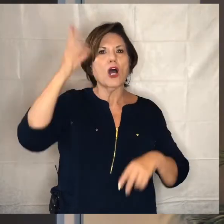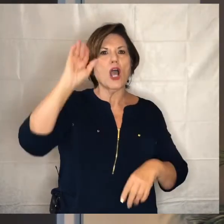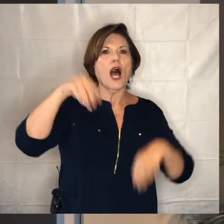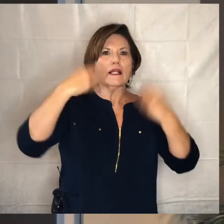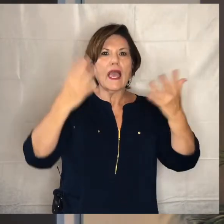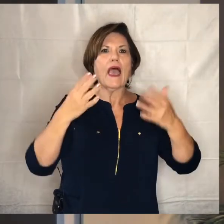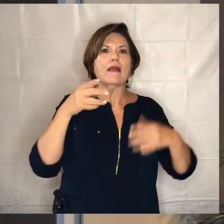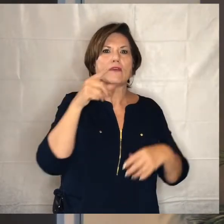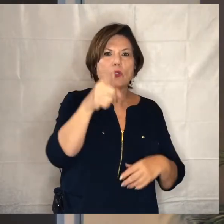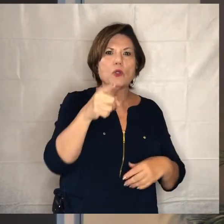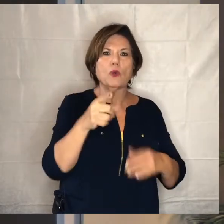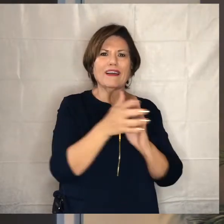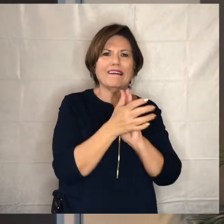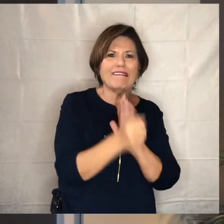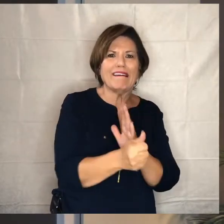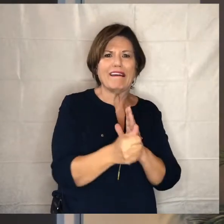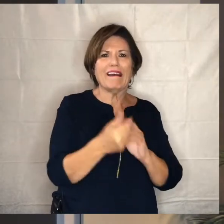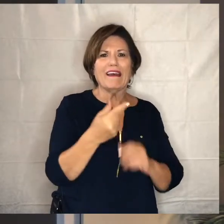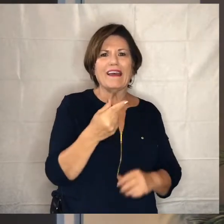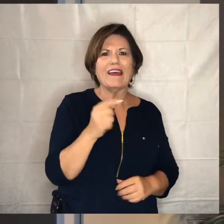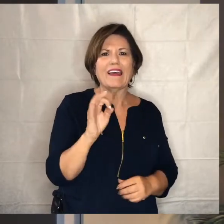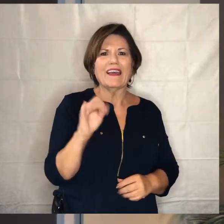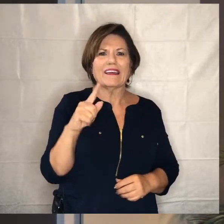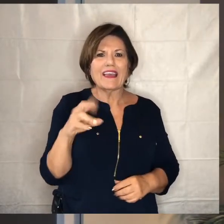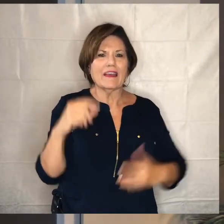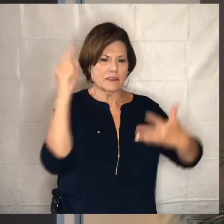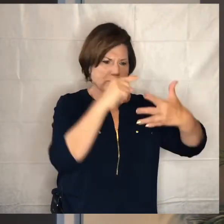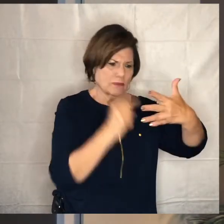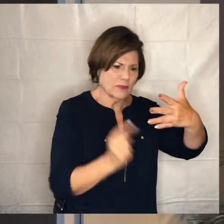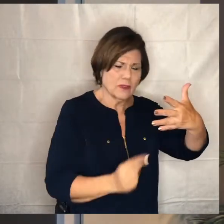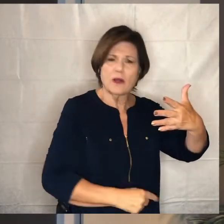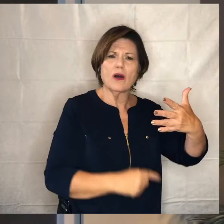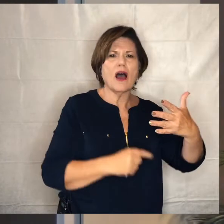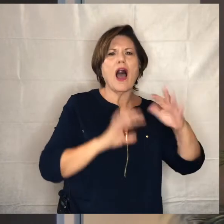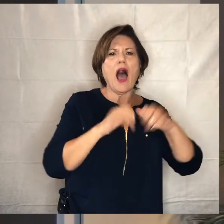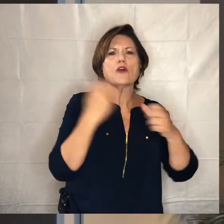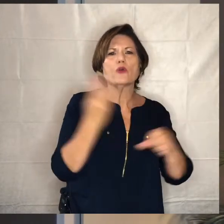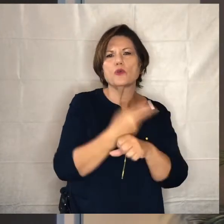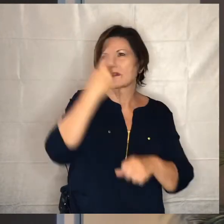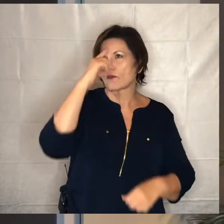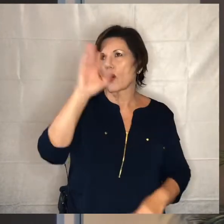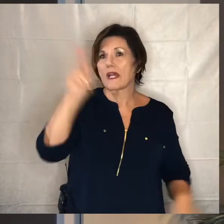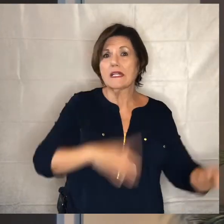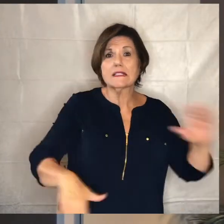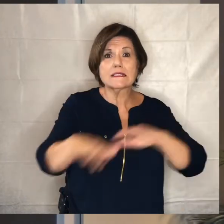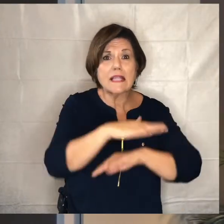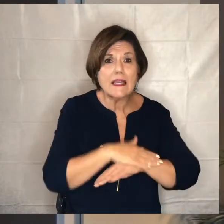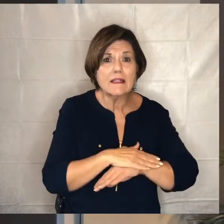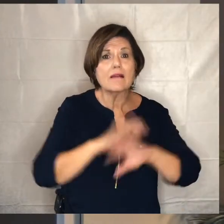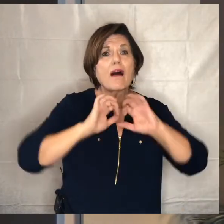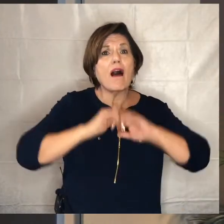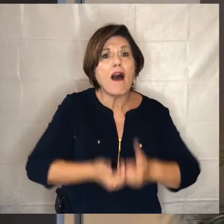different things what are you doing to leverage them for the kingdom and at the end there's a sense here